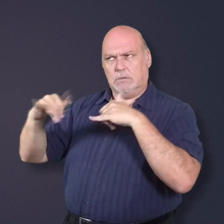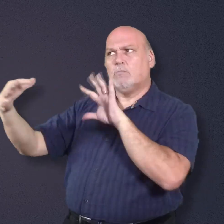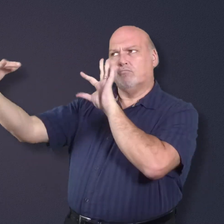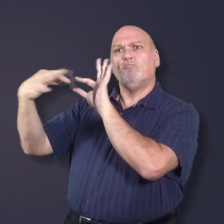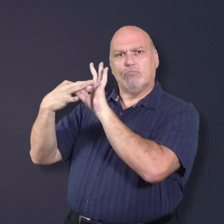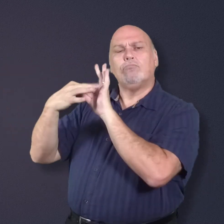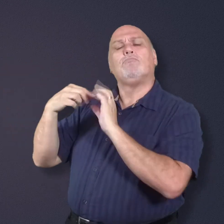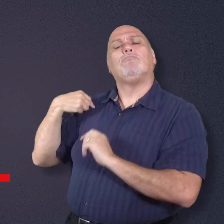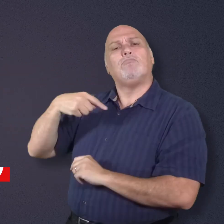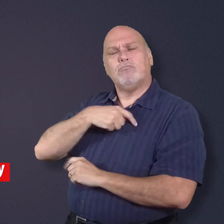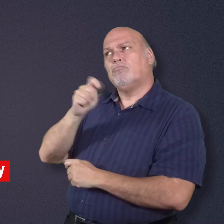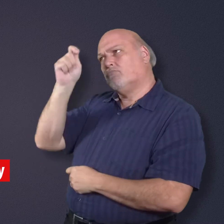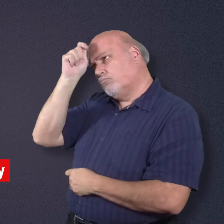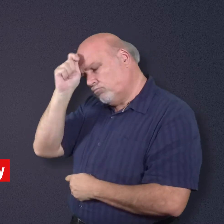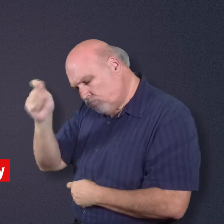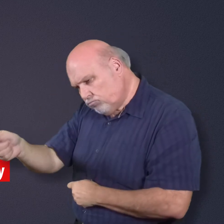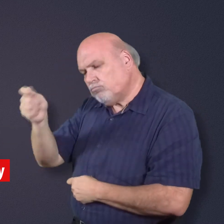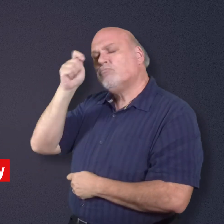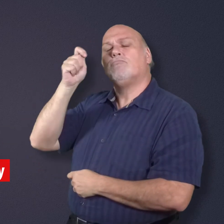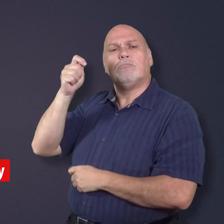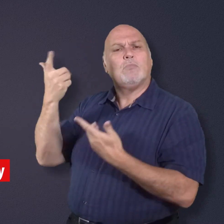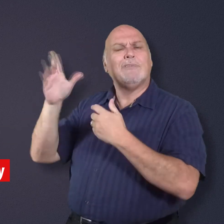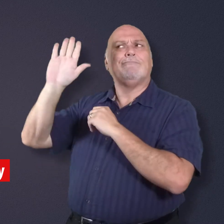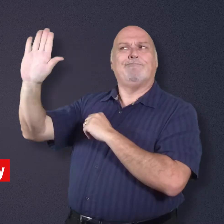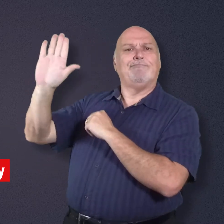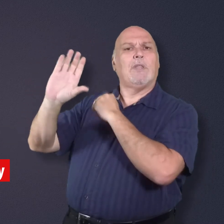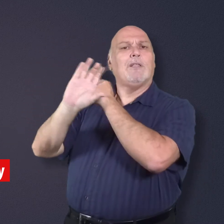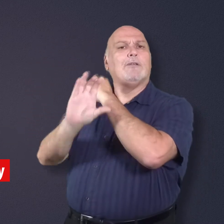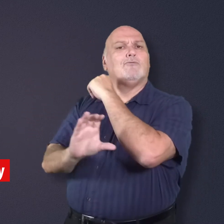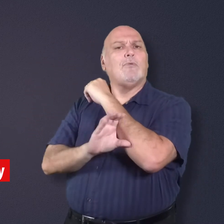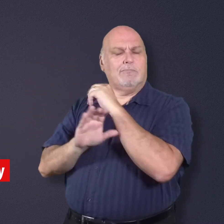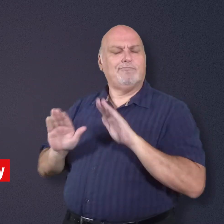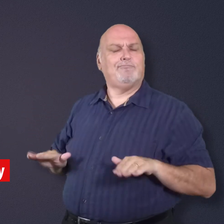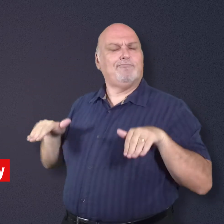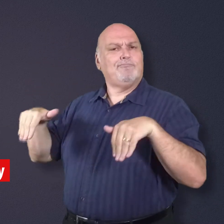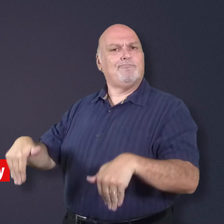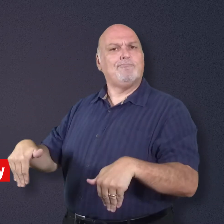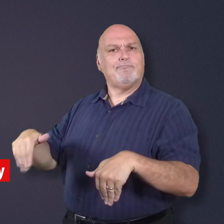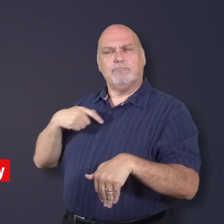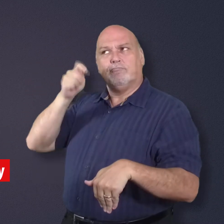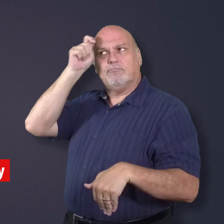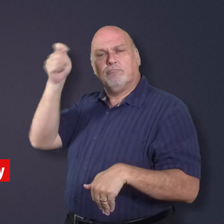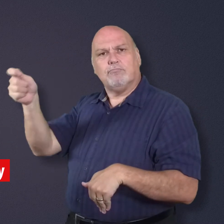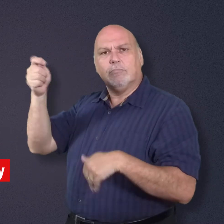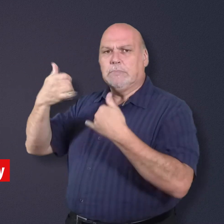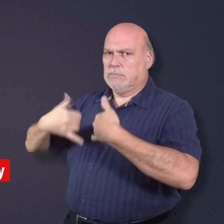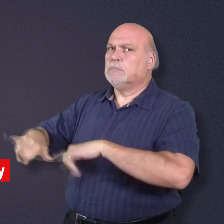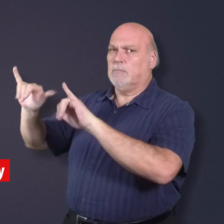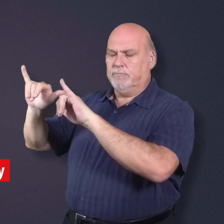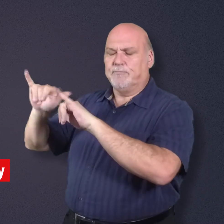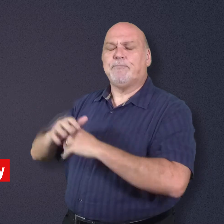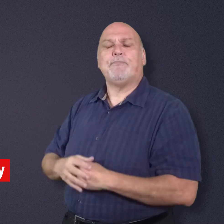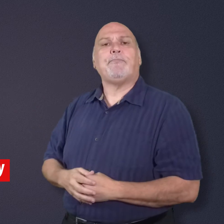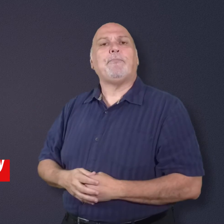Canada still respects British royalty, and they are connected to our government. This is called a "constitutional monarchy."